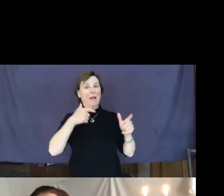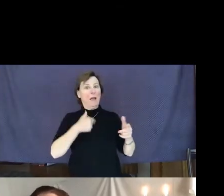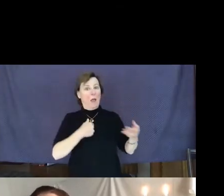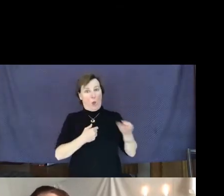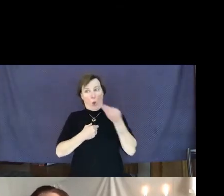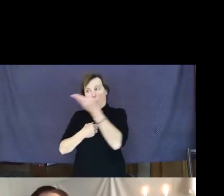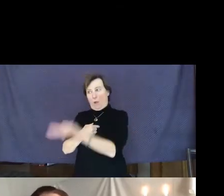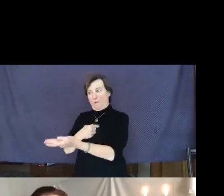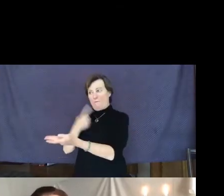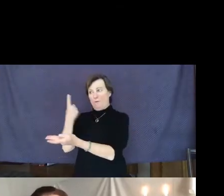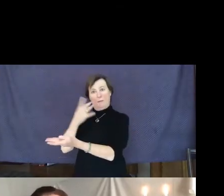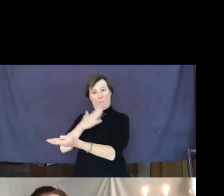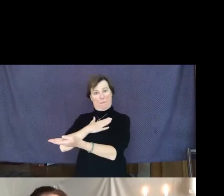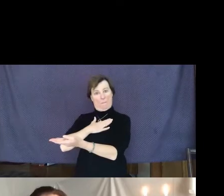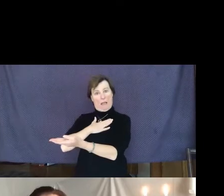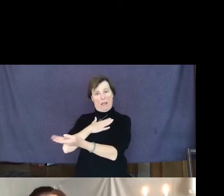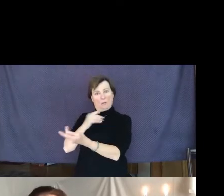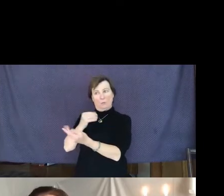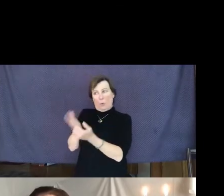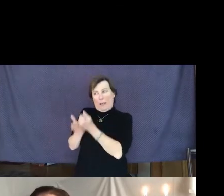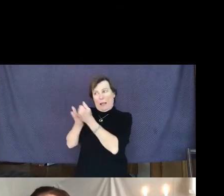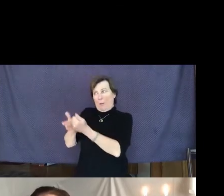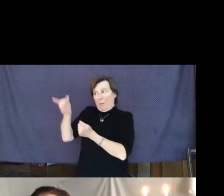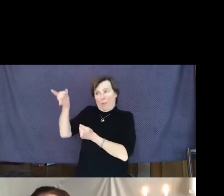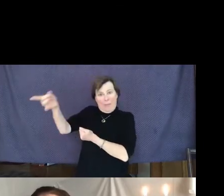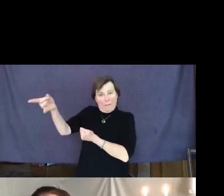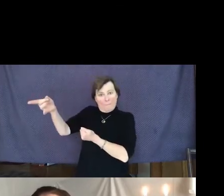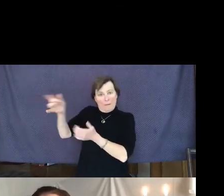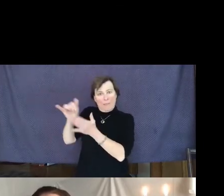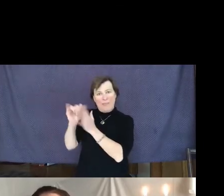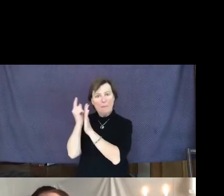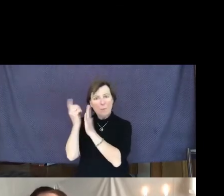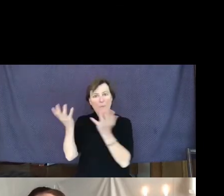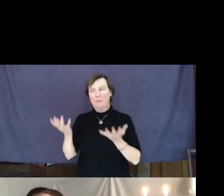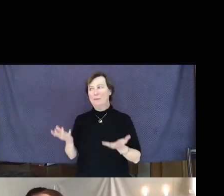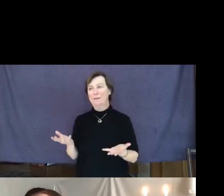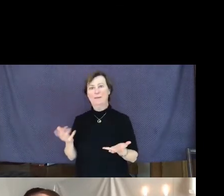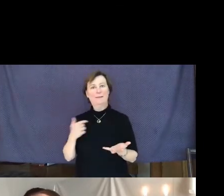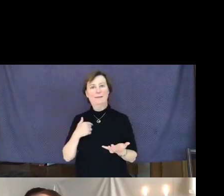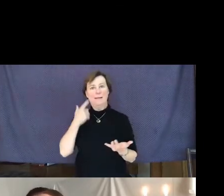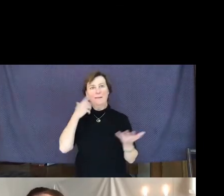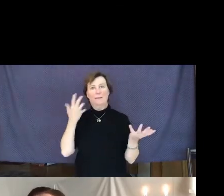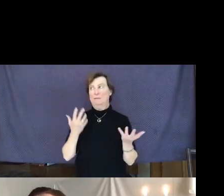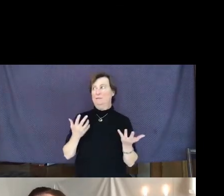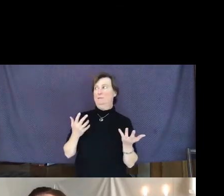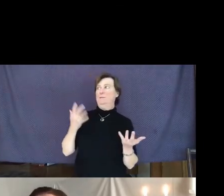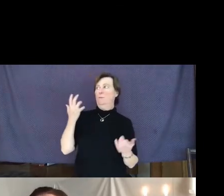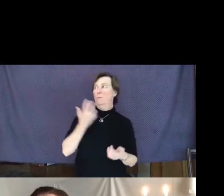to help them at the moment. I thought, "Wow, they must not get a lot of